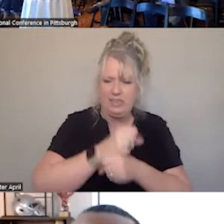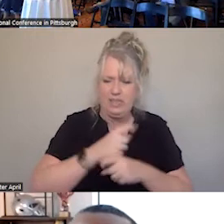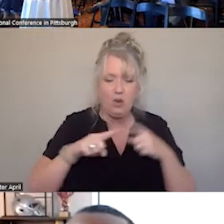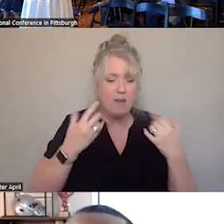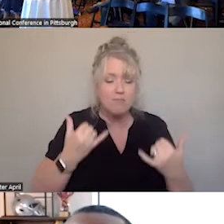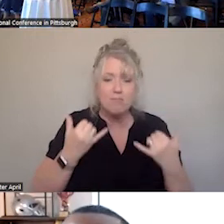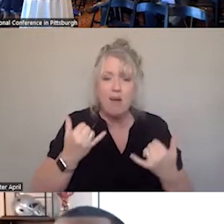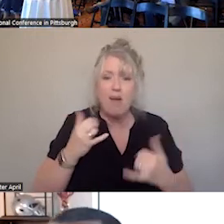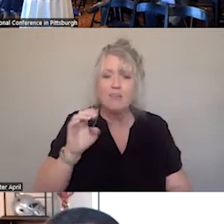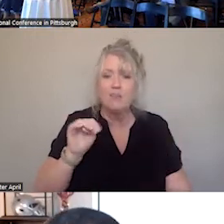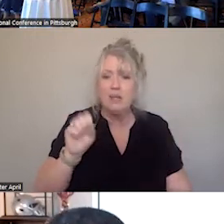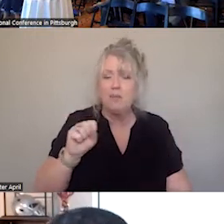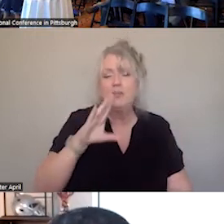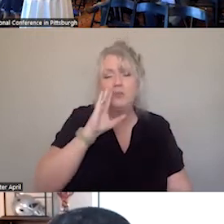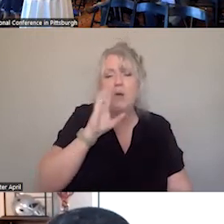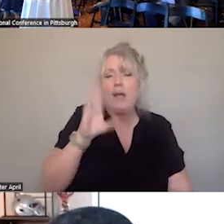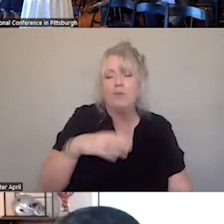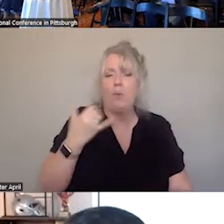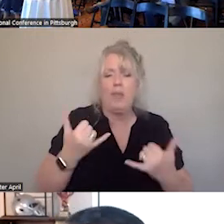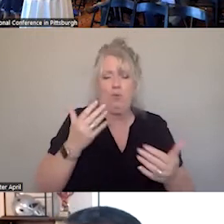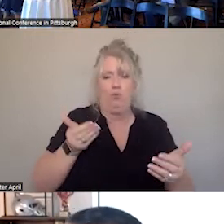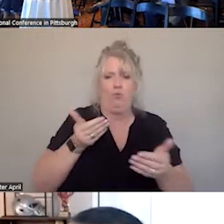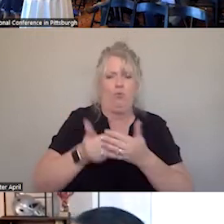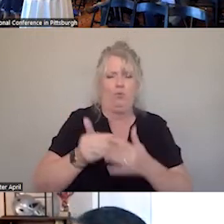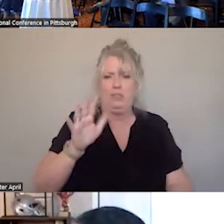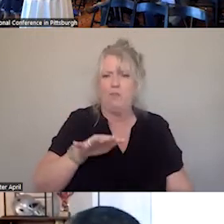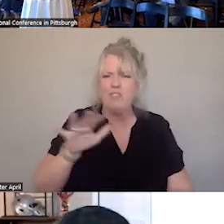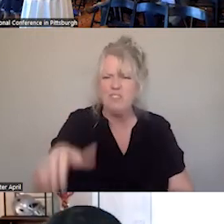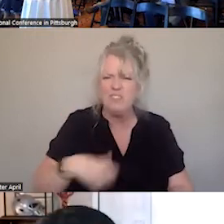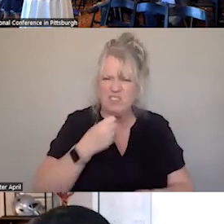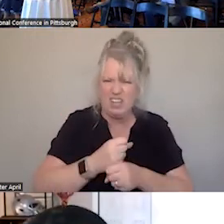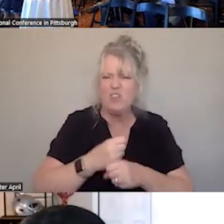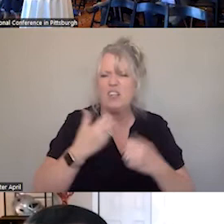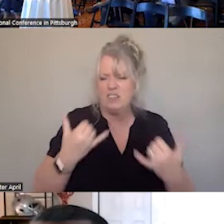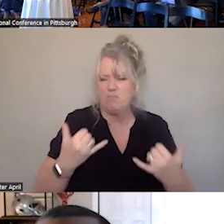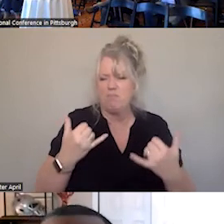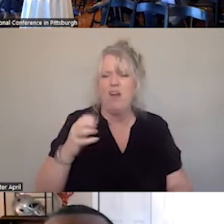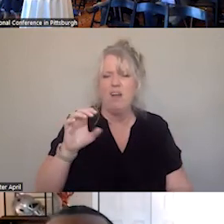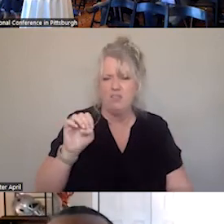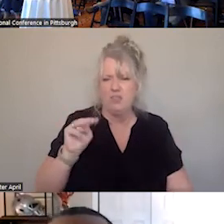AND I KNOW NOW THIS IS, PROBABLY CLOSER TO, 55 YEARS OF MODERN EMS. AND, SO WHEN WE TALK A LITTLE